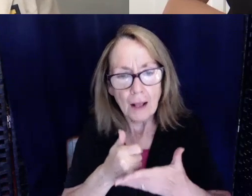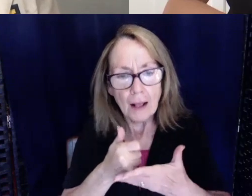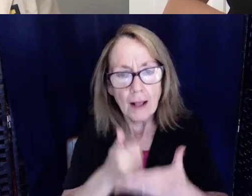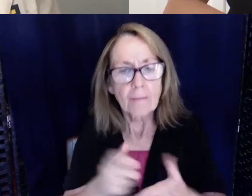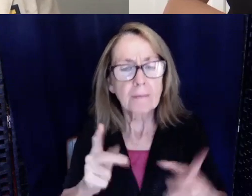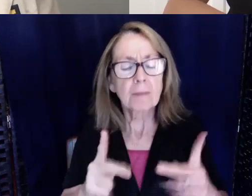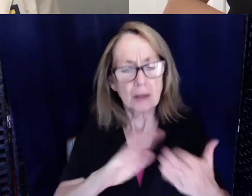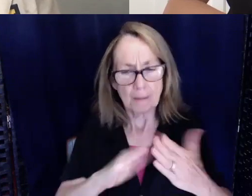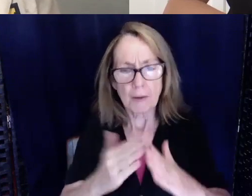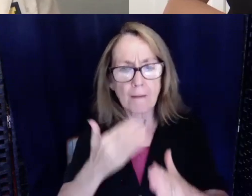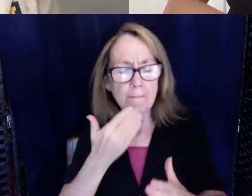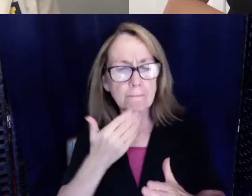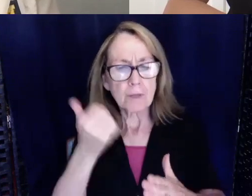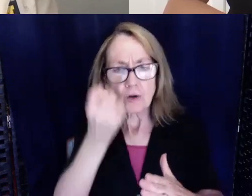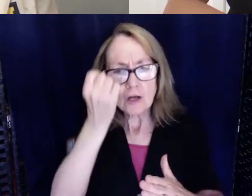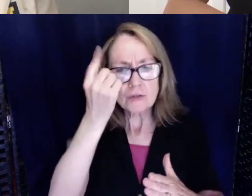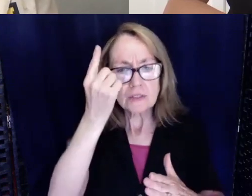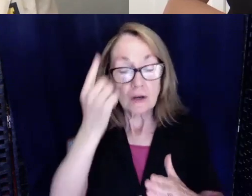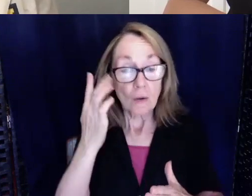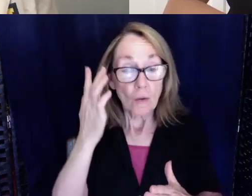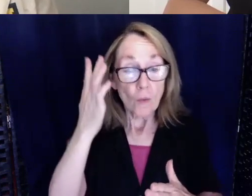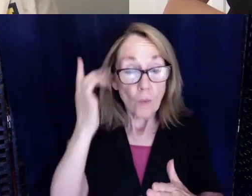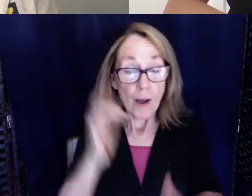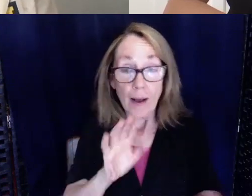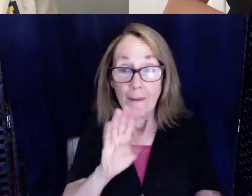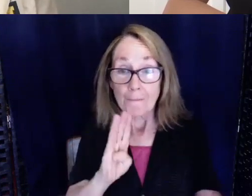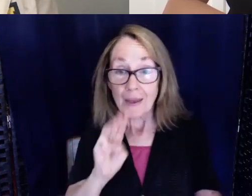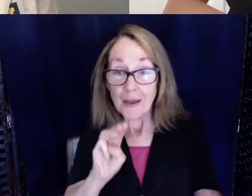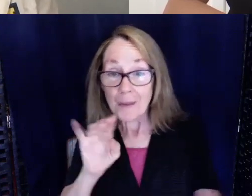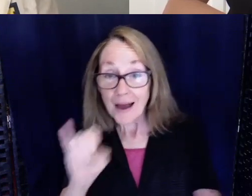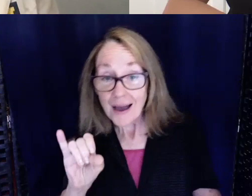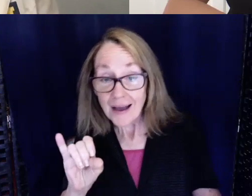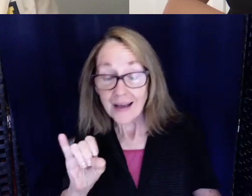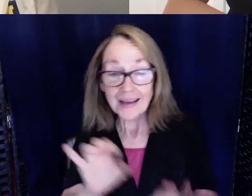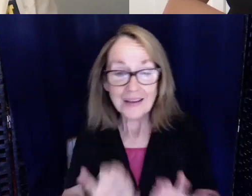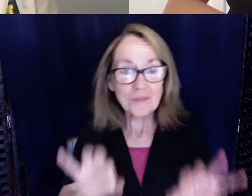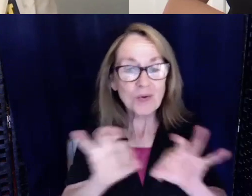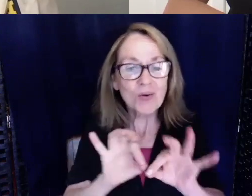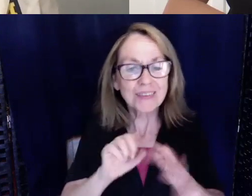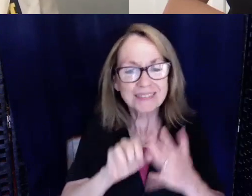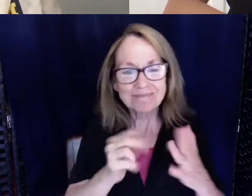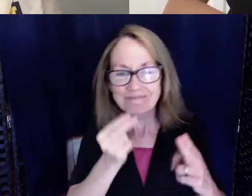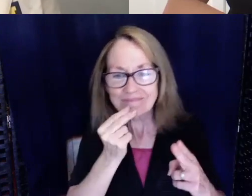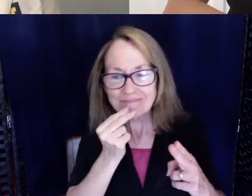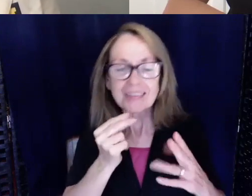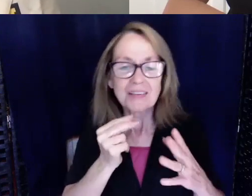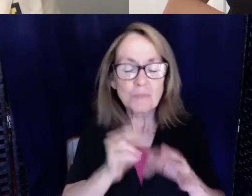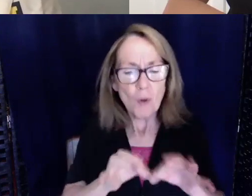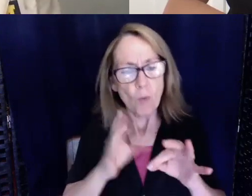understand, like why BMI is important? Why is blood pressure important? Why do they need to go to the doctor?